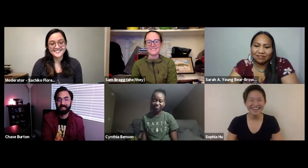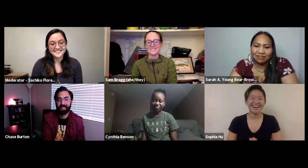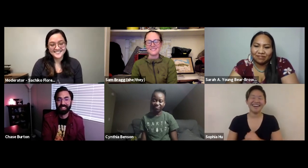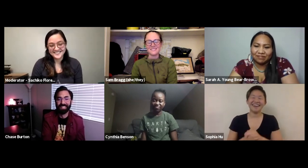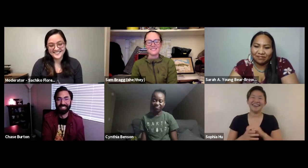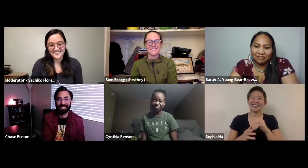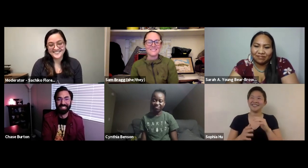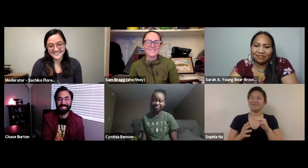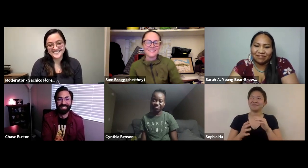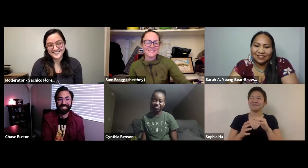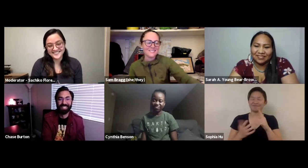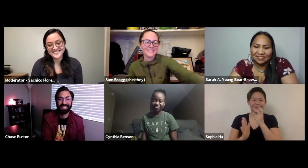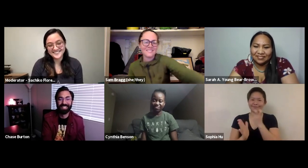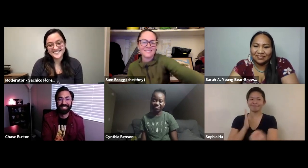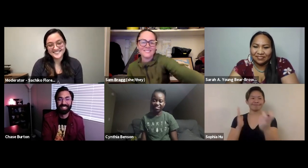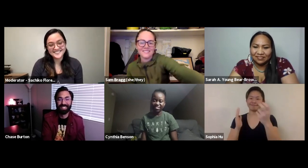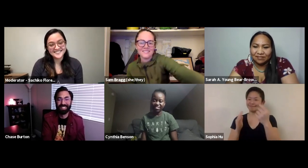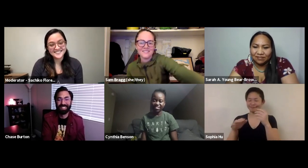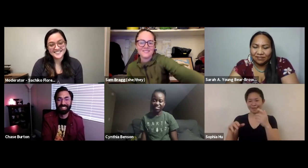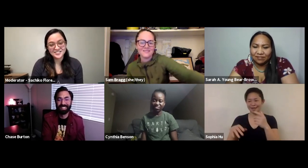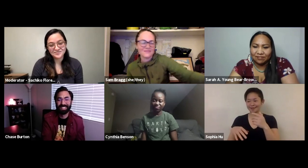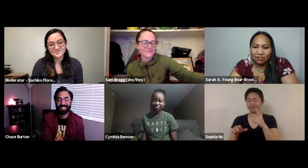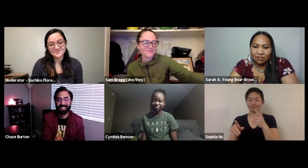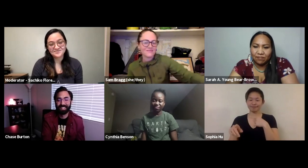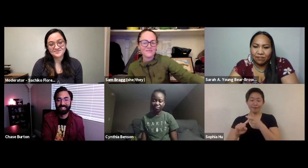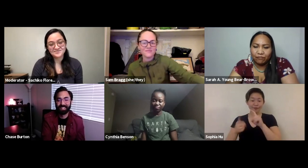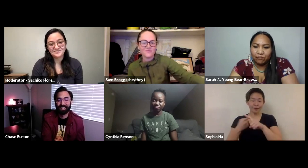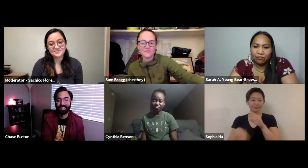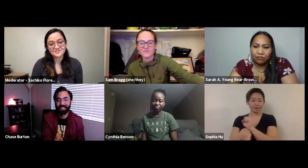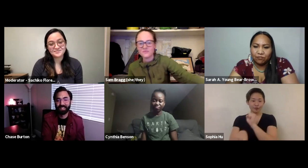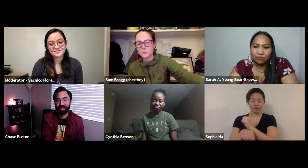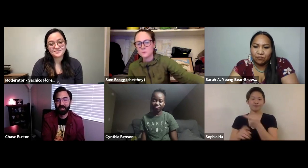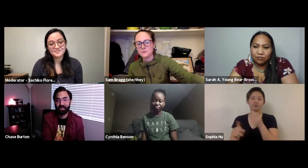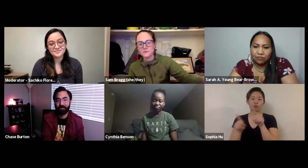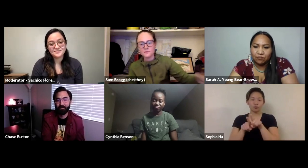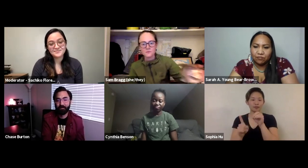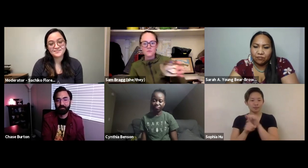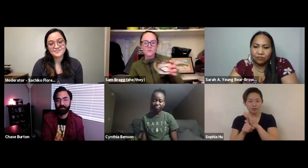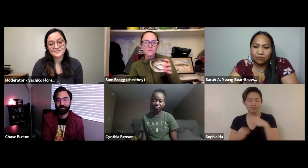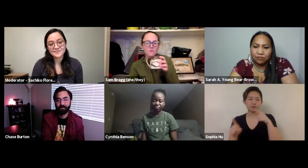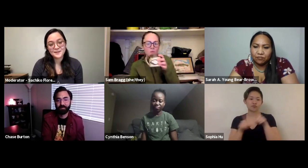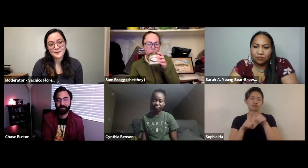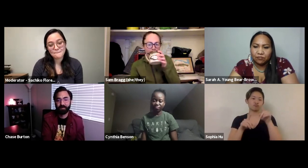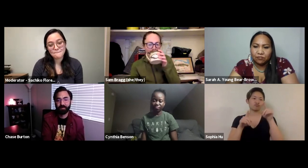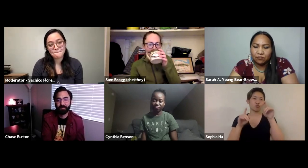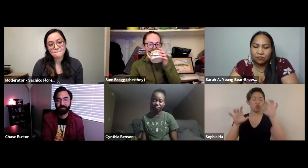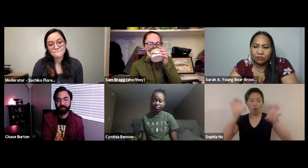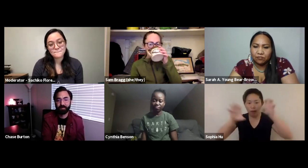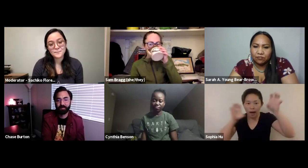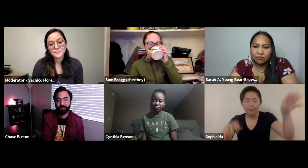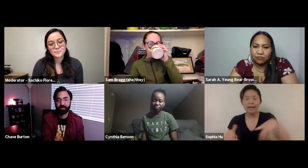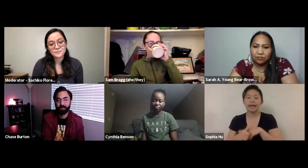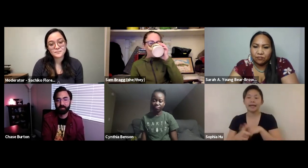just went wild with that. So I just got right into it and a friend at work was exposing